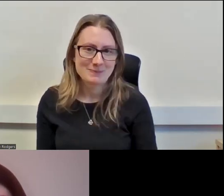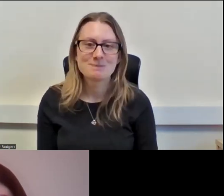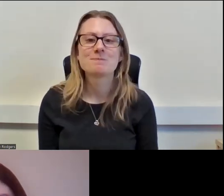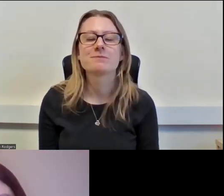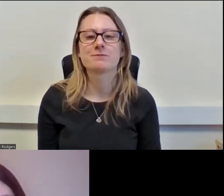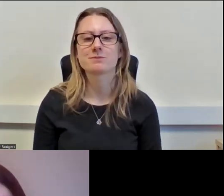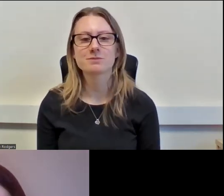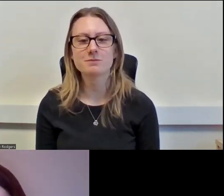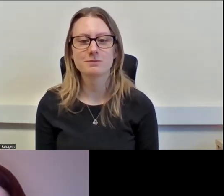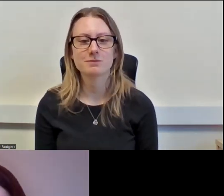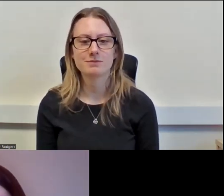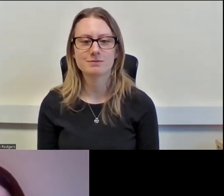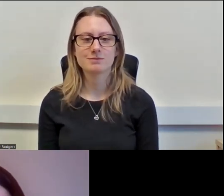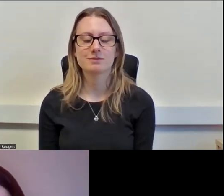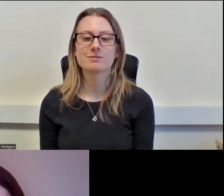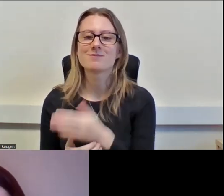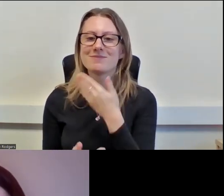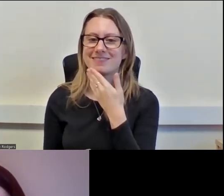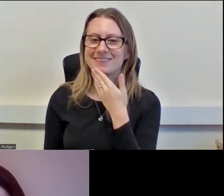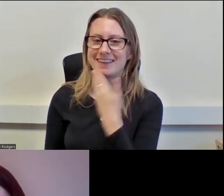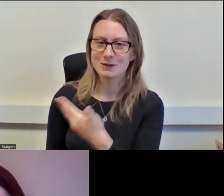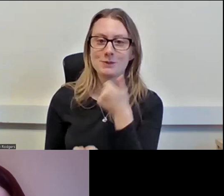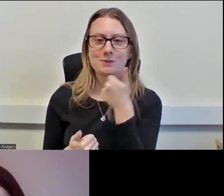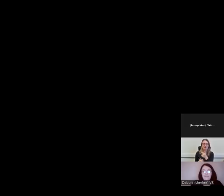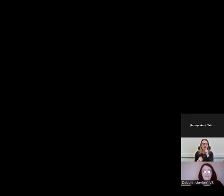Thank you. I'll just share my presentation.